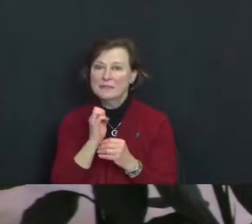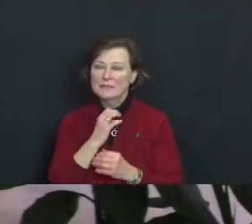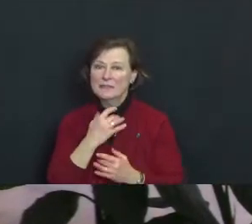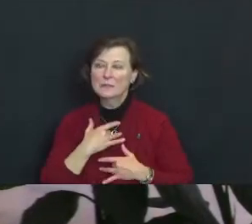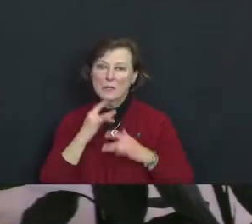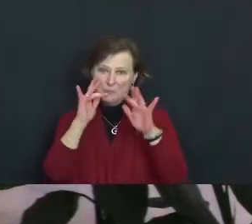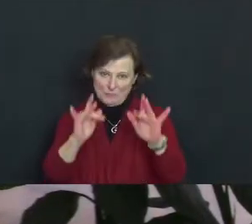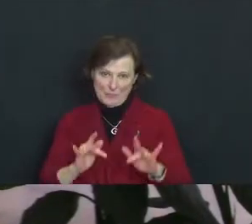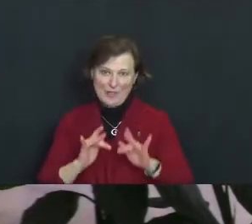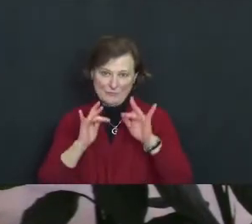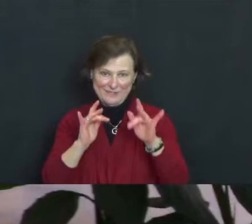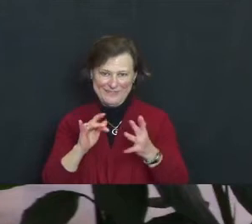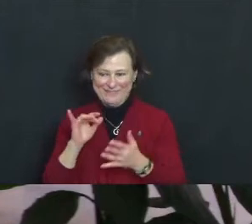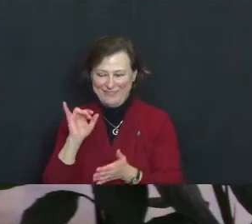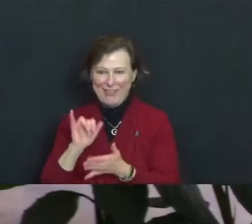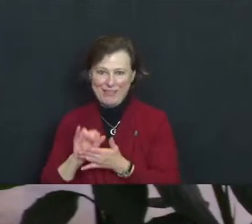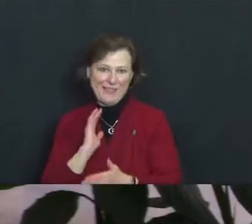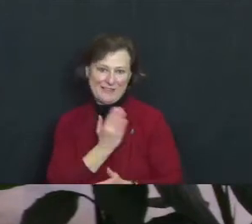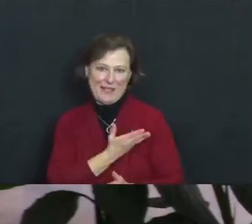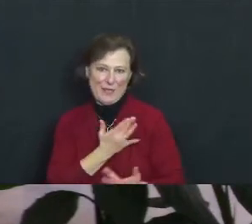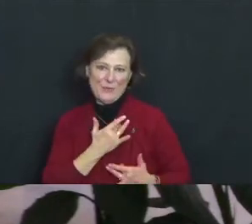For this is our way.